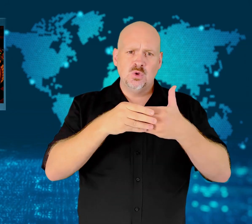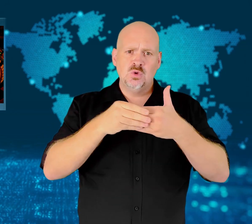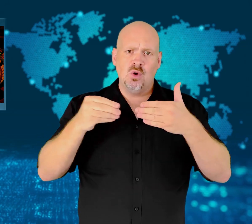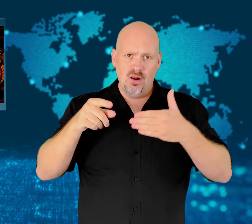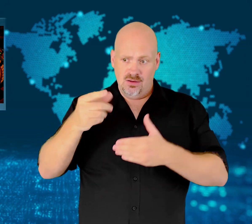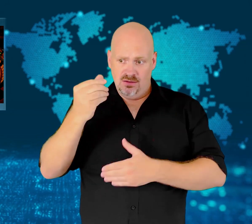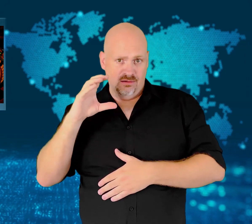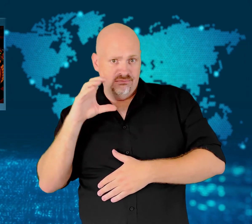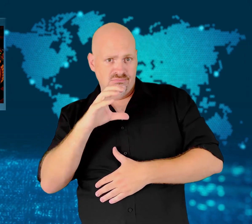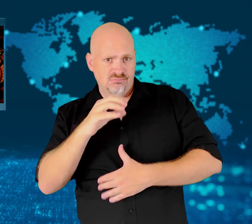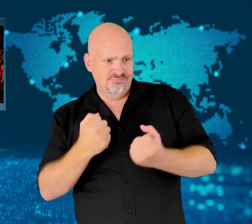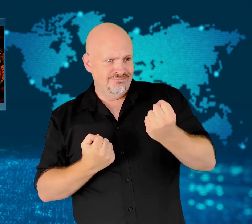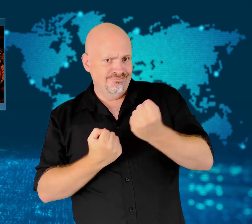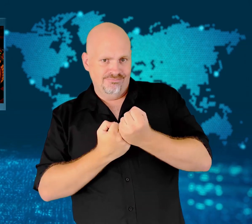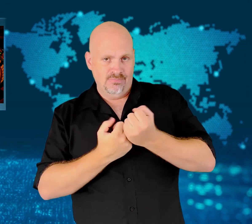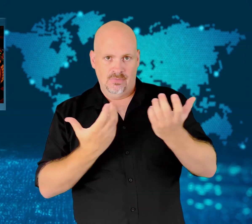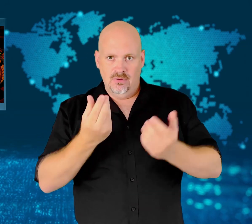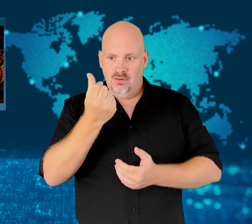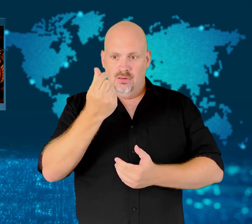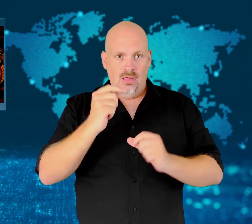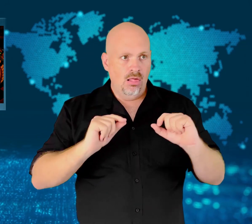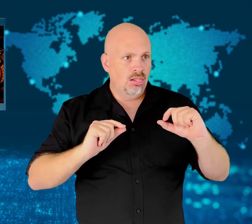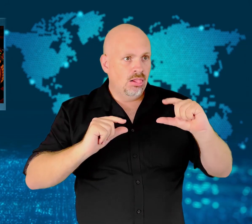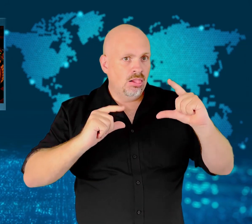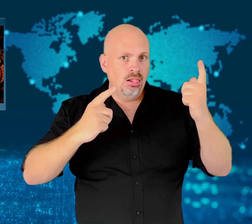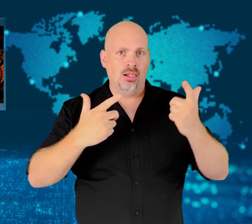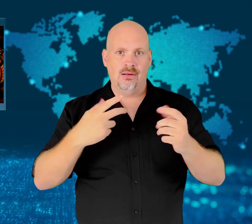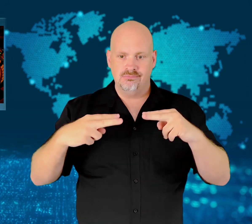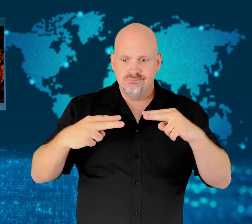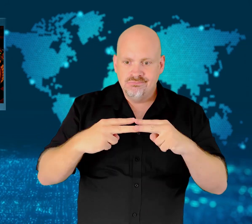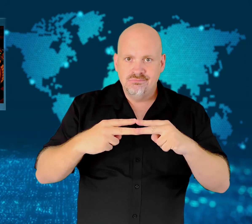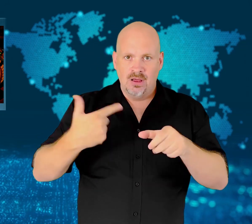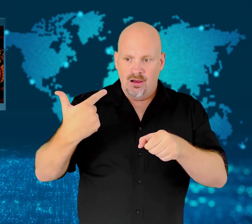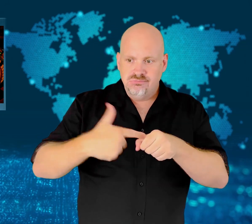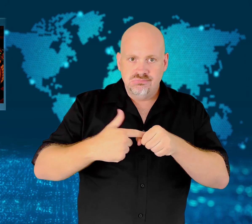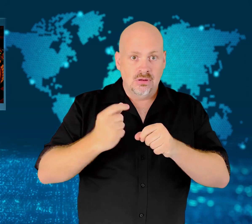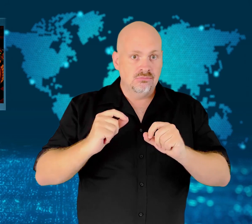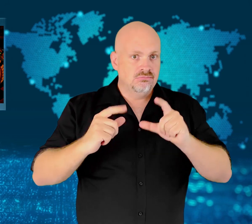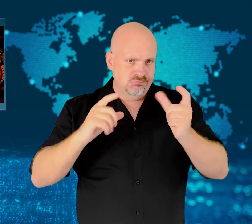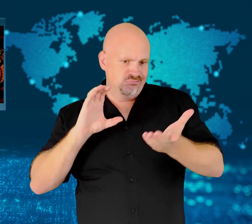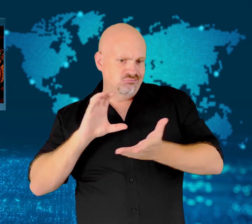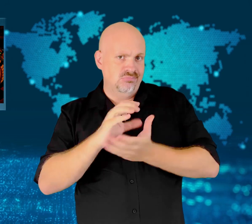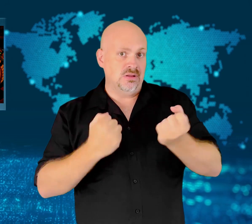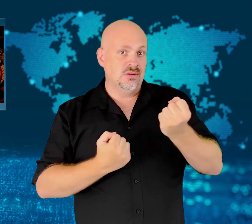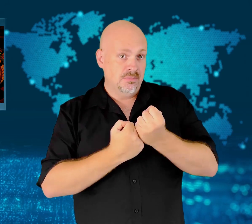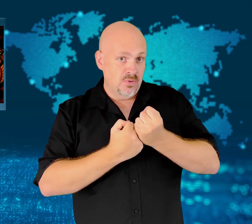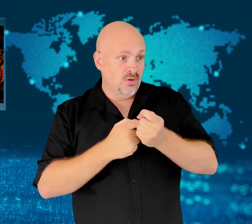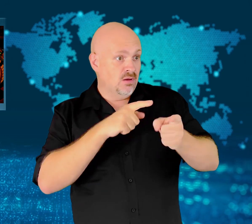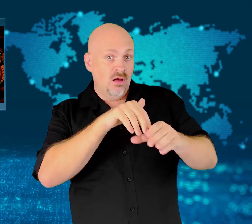$238 billion USD in loans and grants towards fighting Italy's cost of